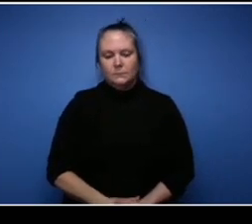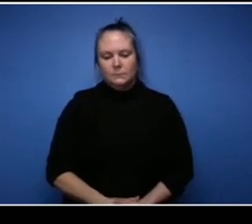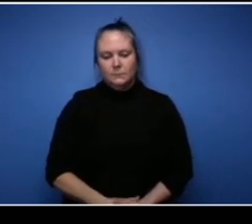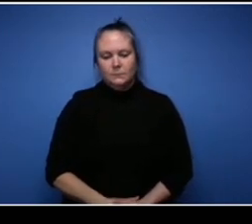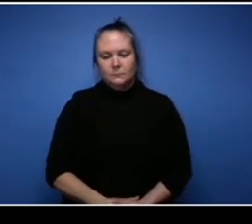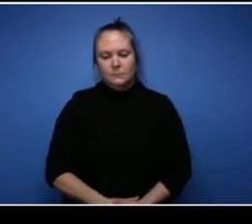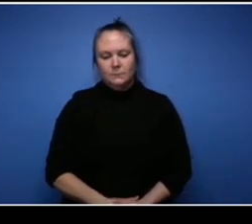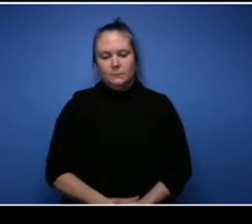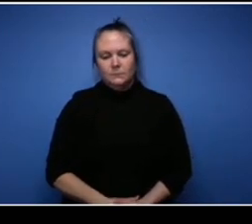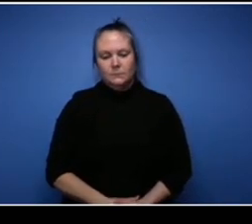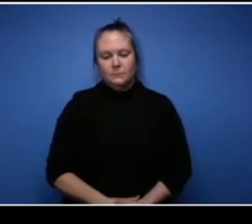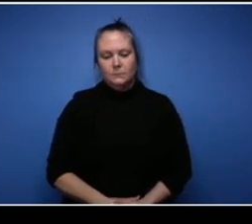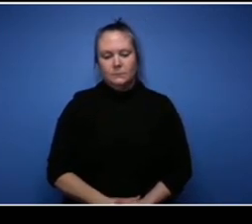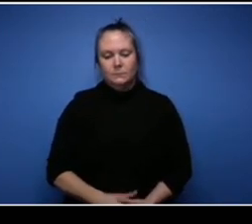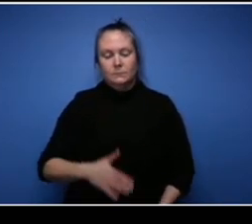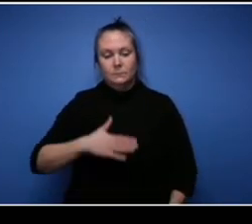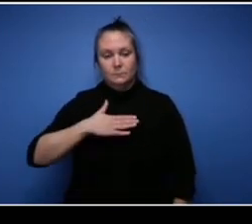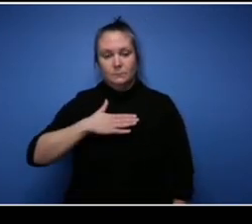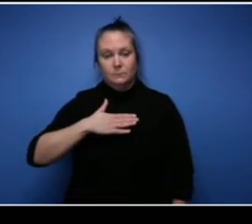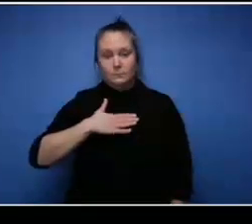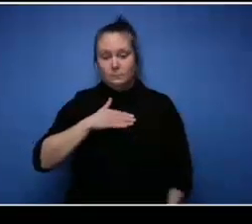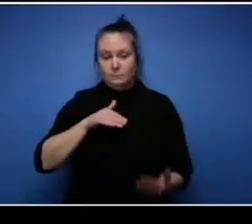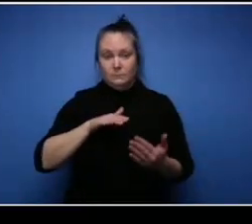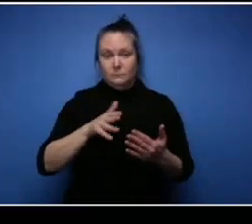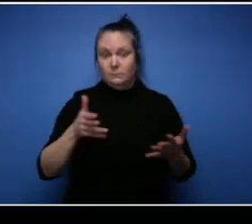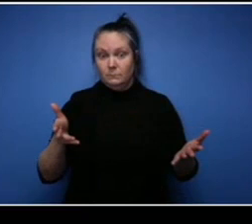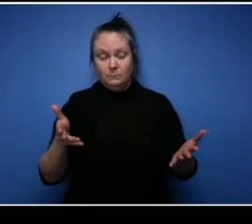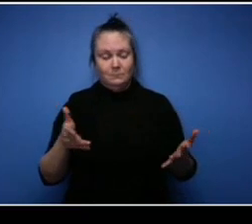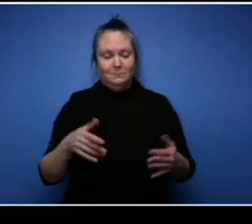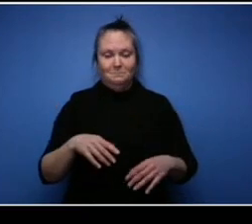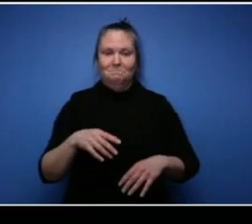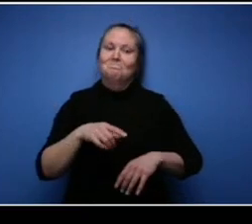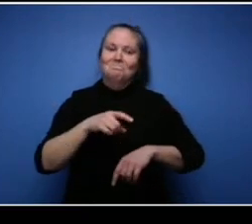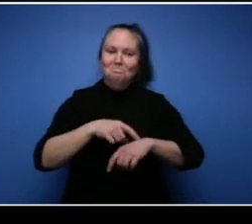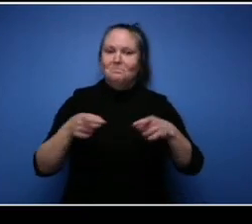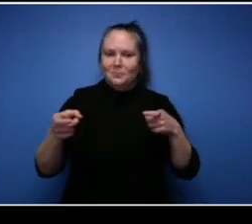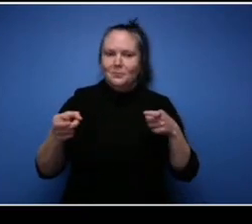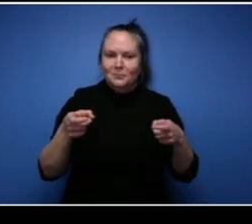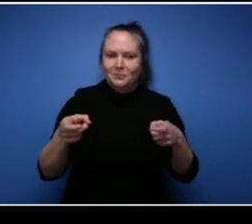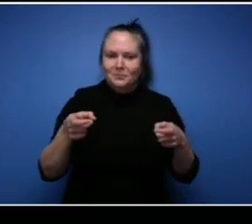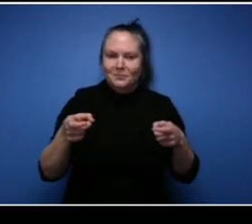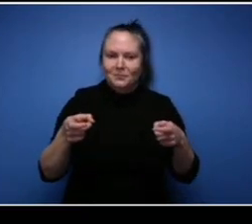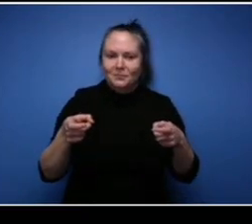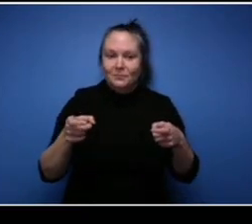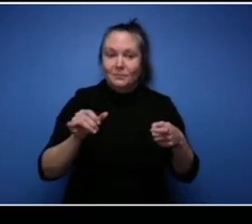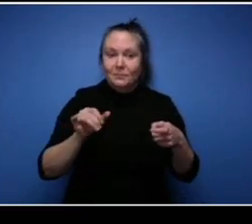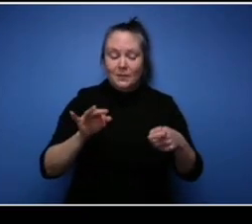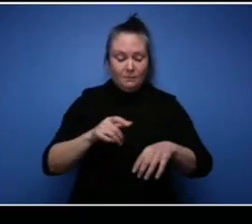is I manage my time. You know and when I think of managing your time, is you know you get